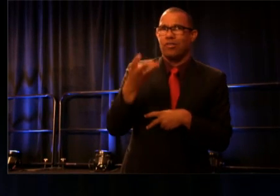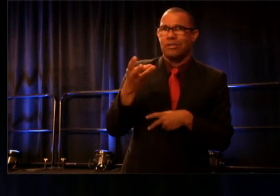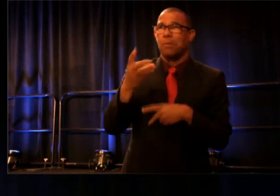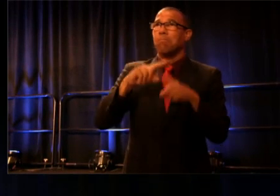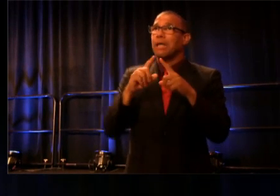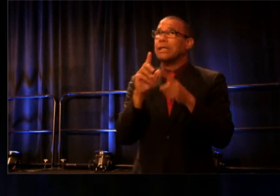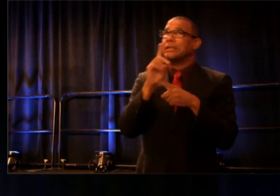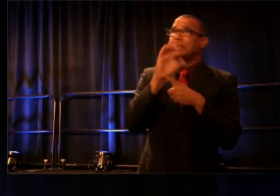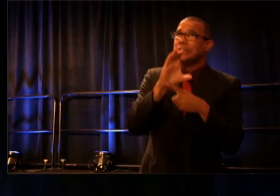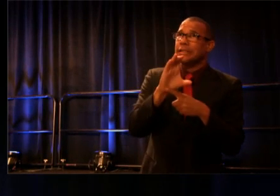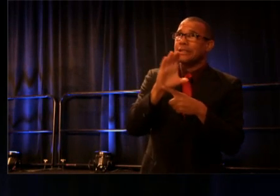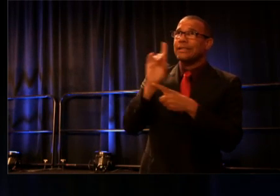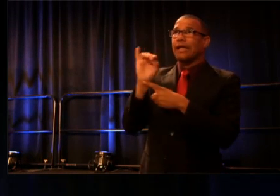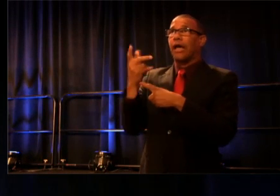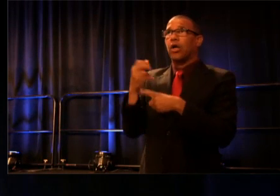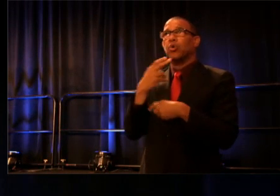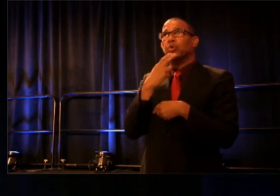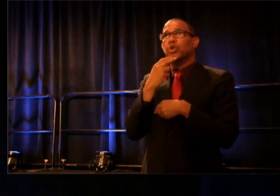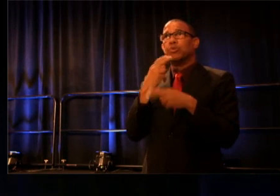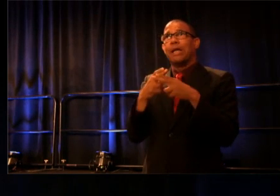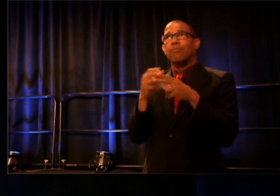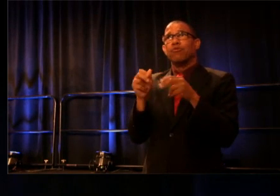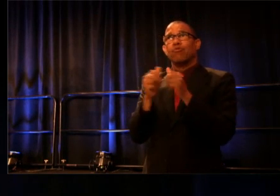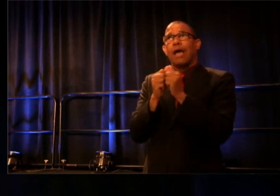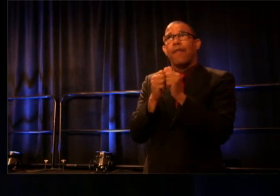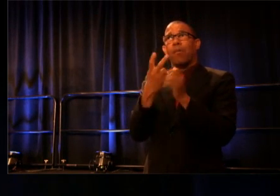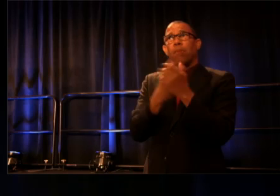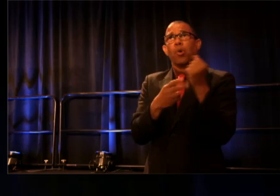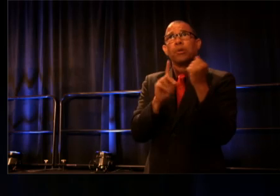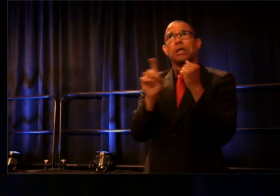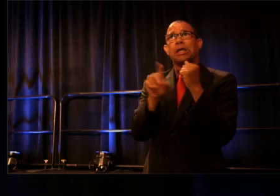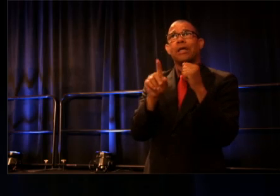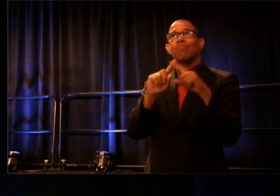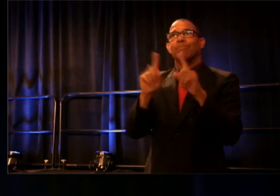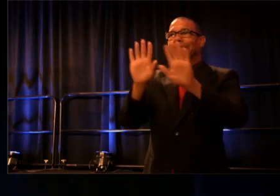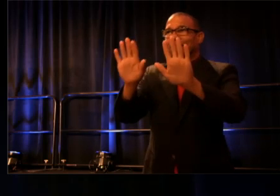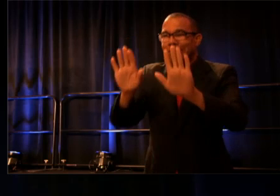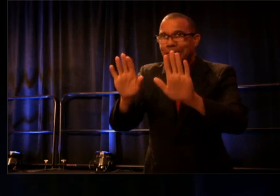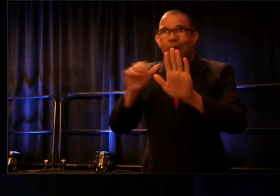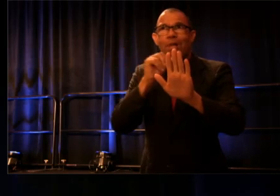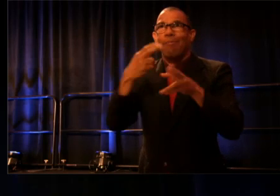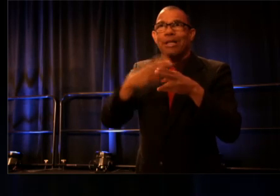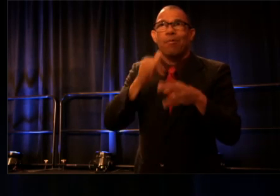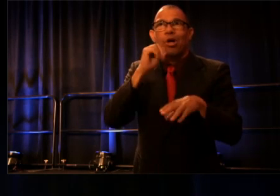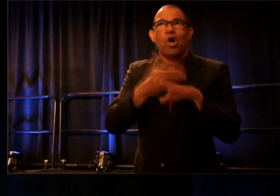but I hope that doesn't disappoint anyone but I'm glad to be here